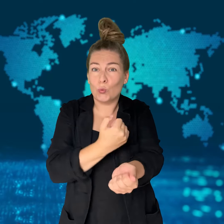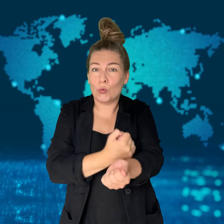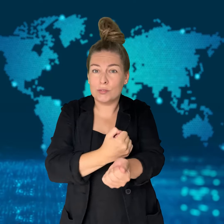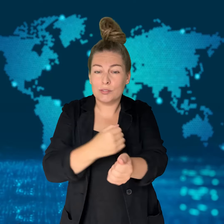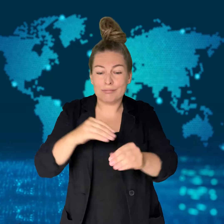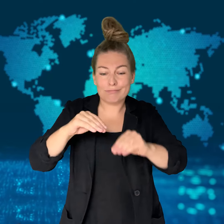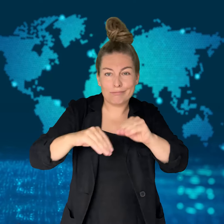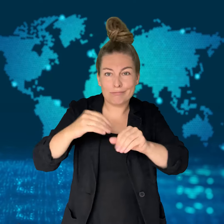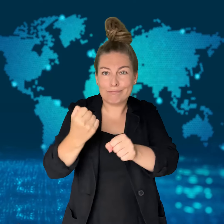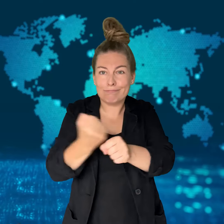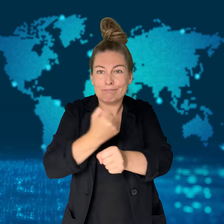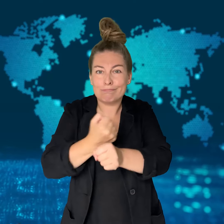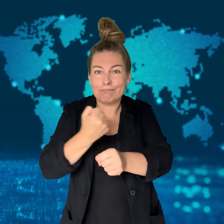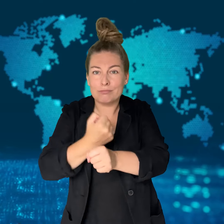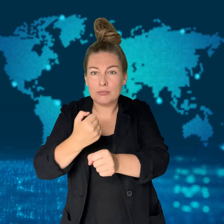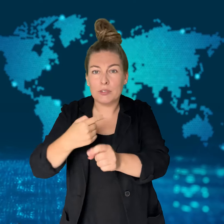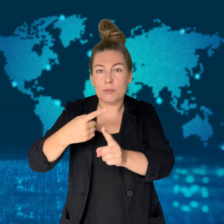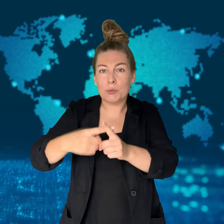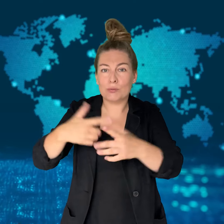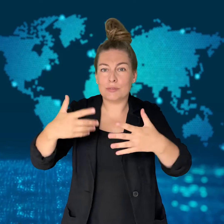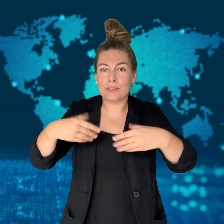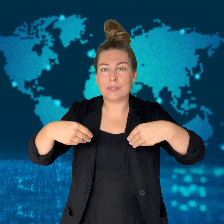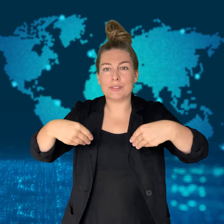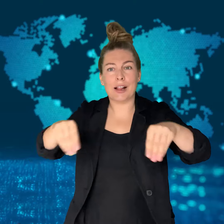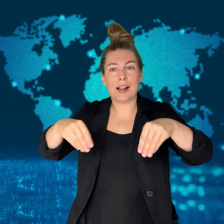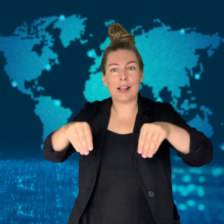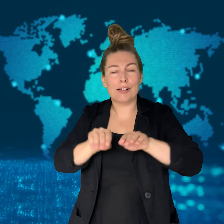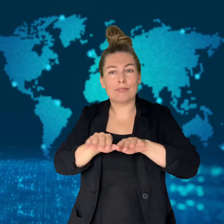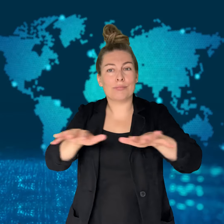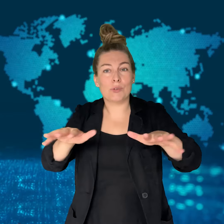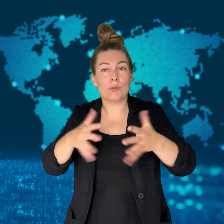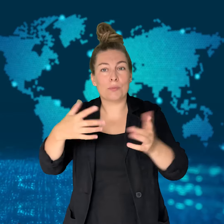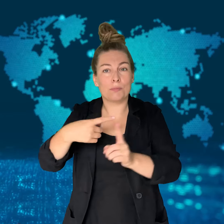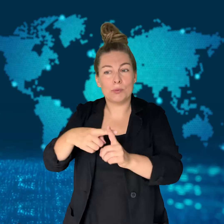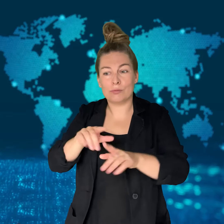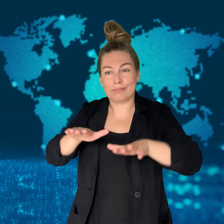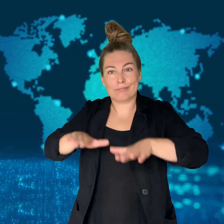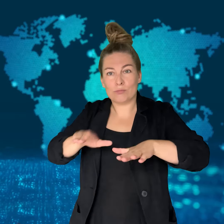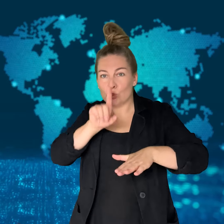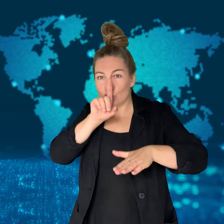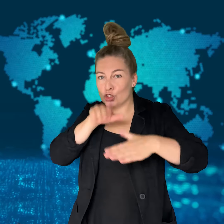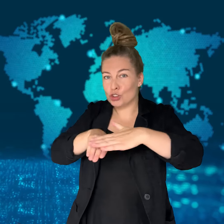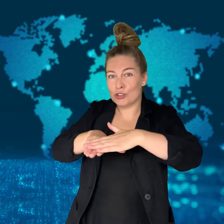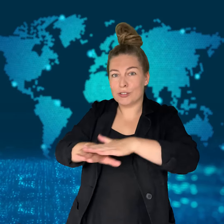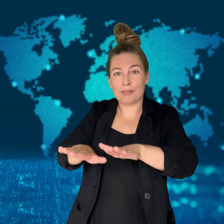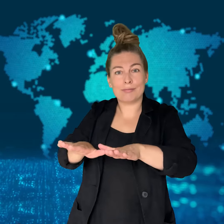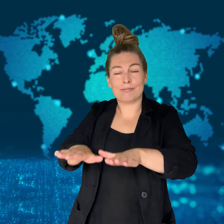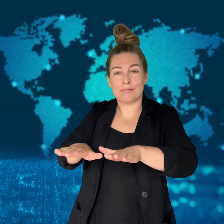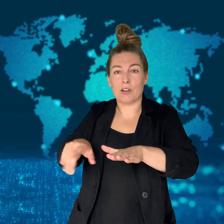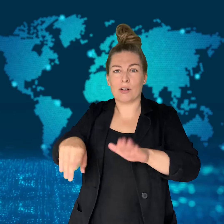Charges included manufacture of illicit drugs as well as dealing